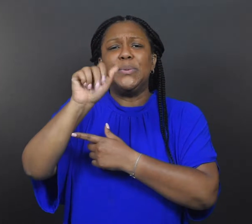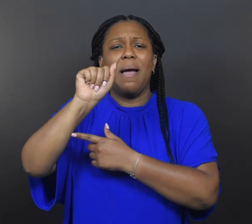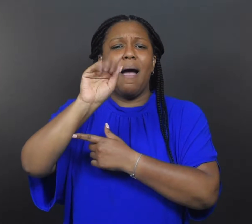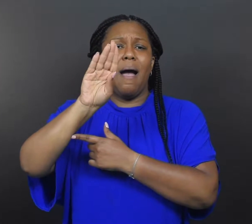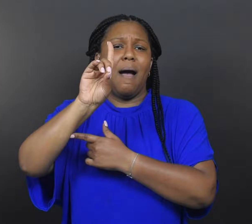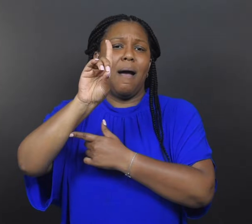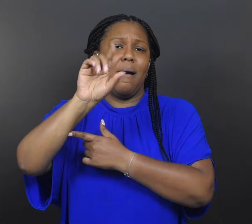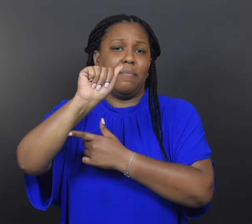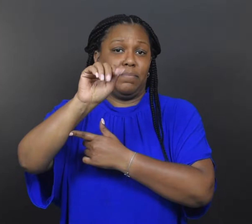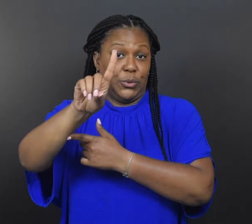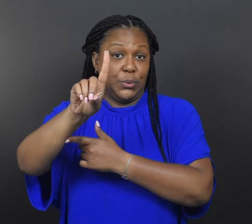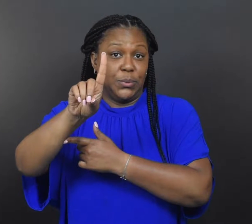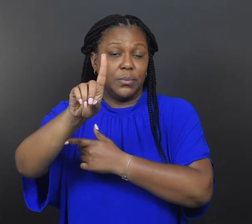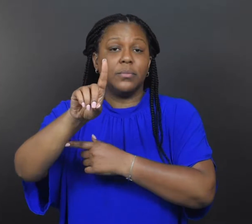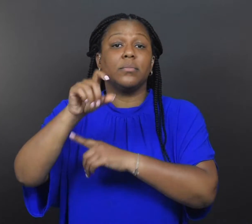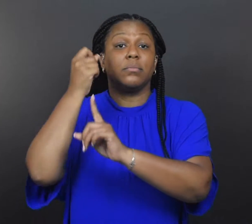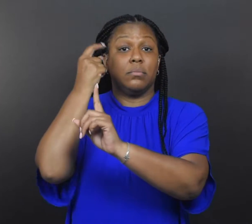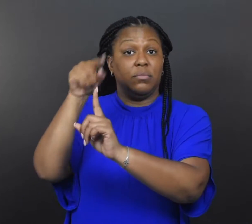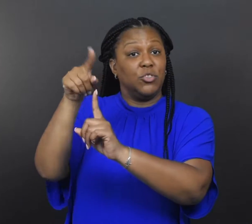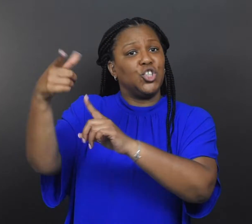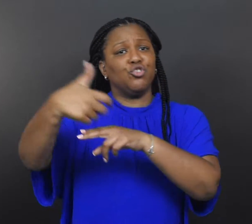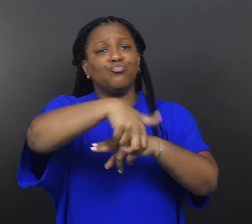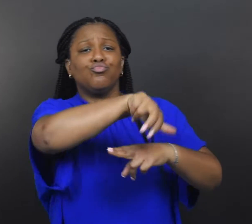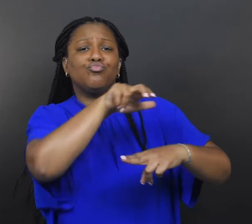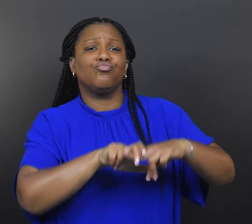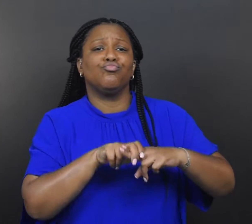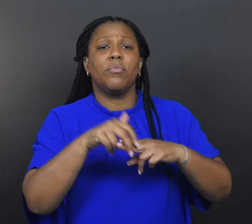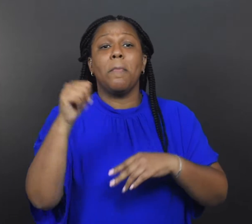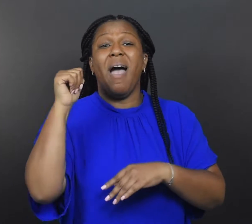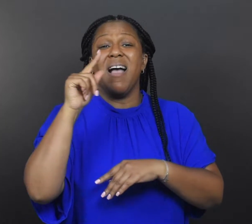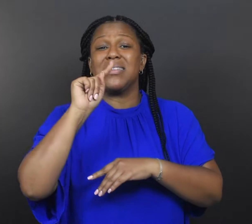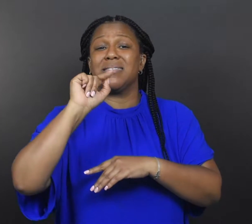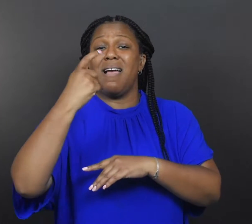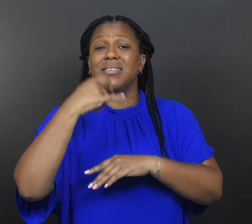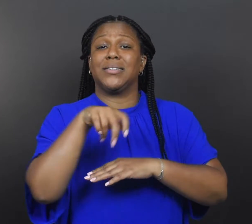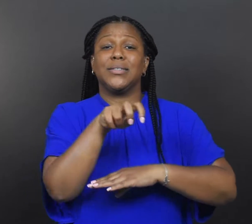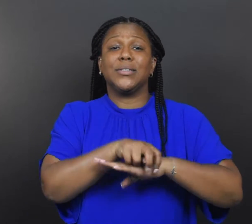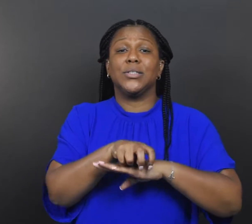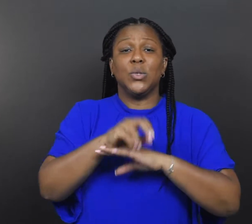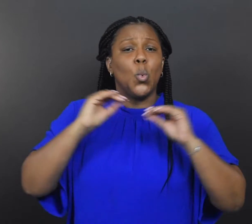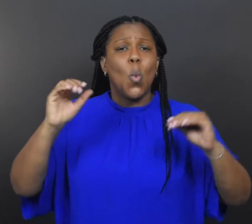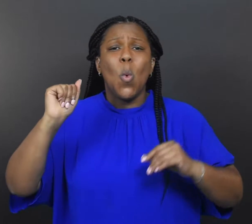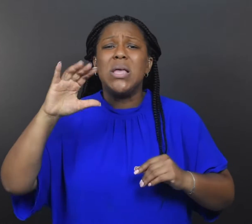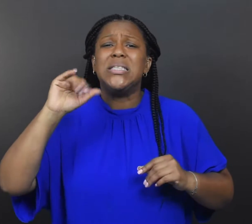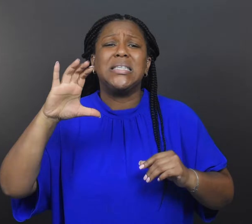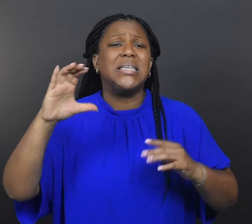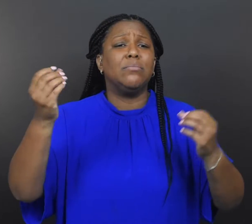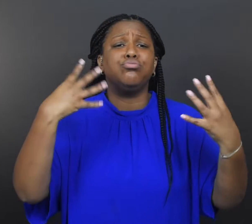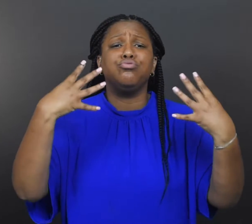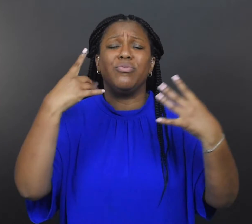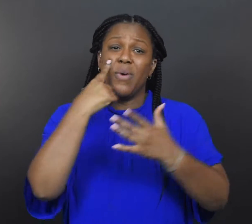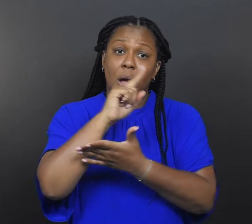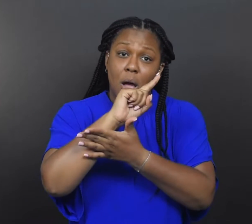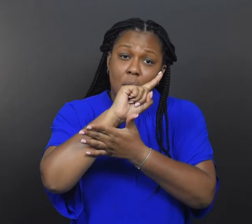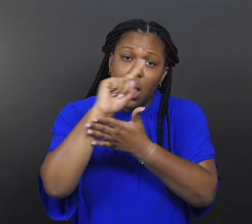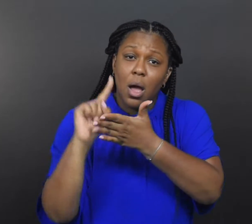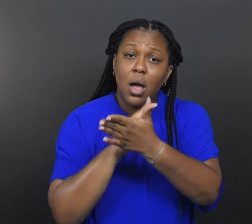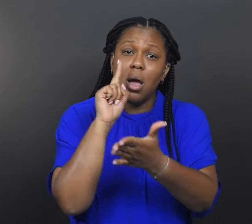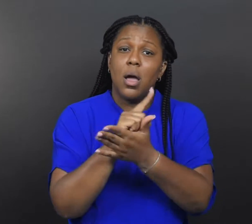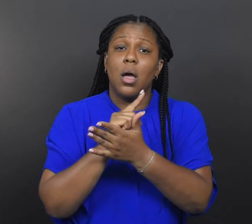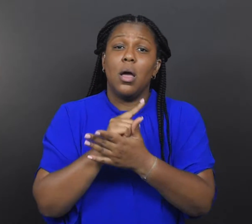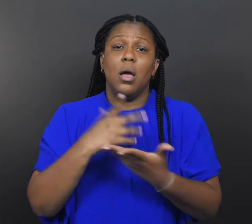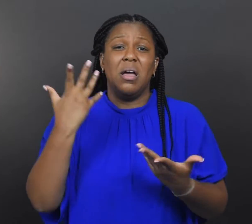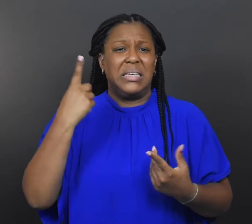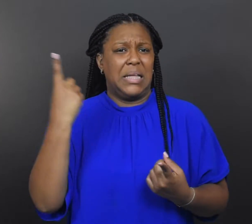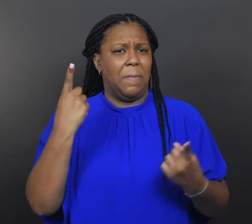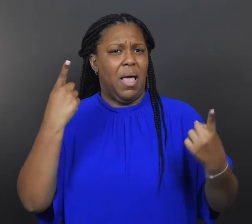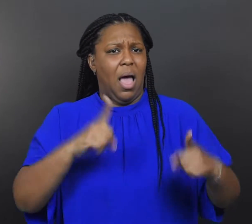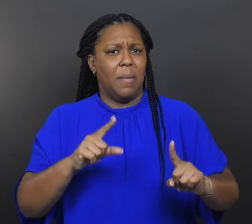Neetu Abad as she sat in the back of a taxi with no air conditioning for an hour.